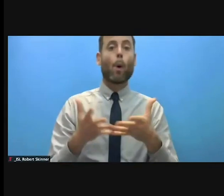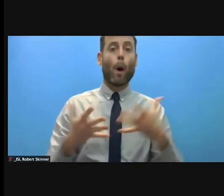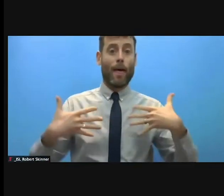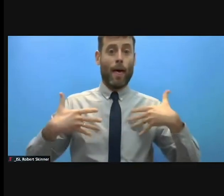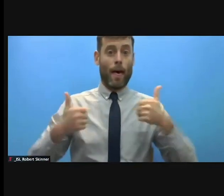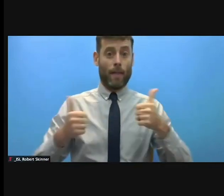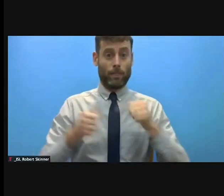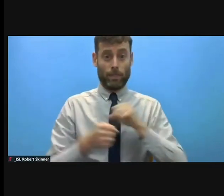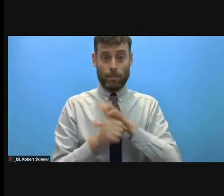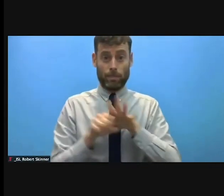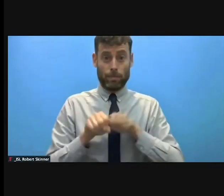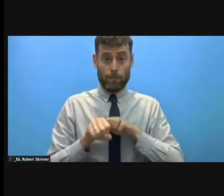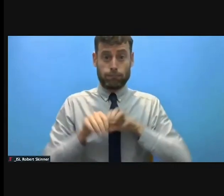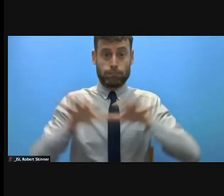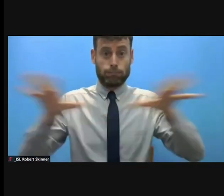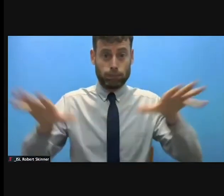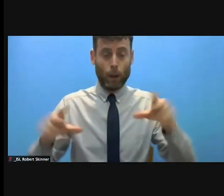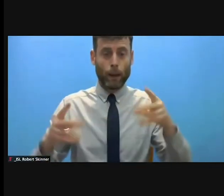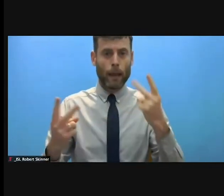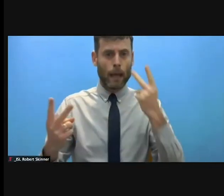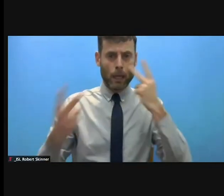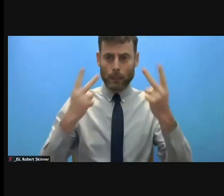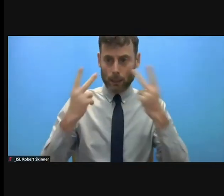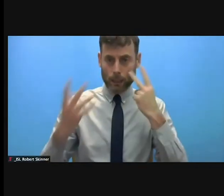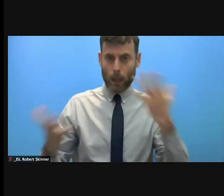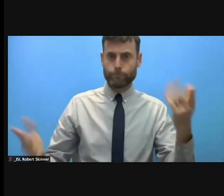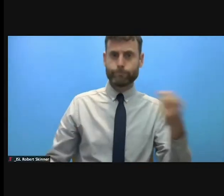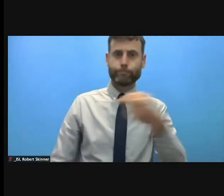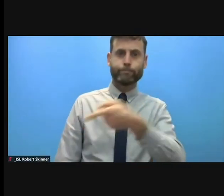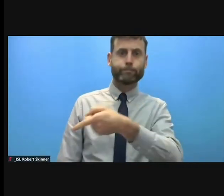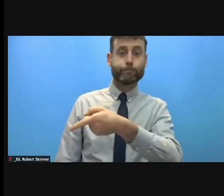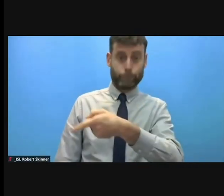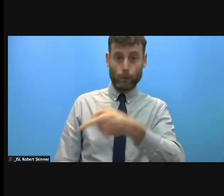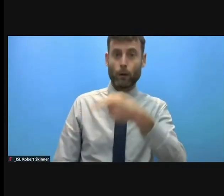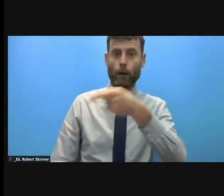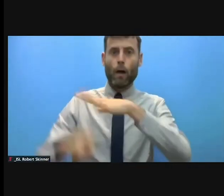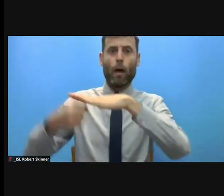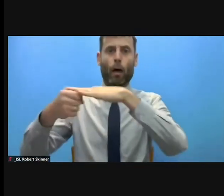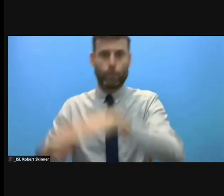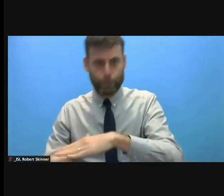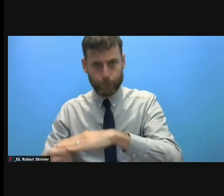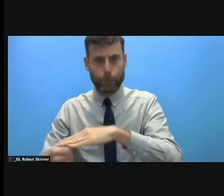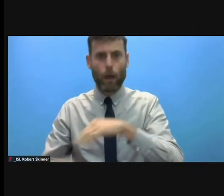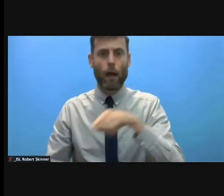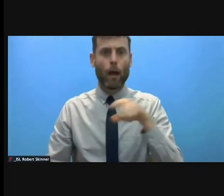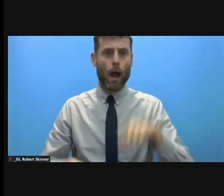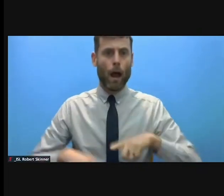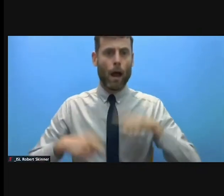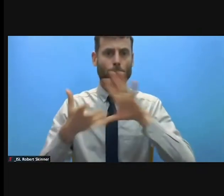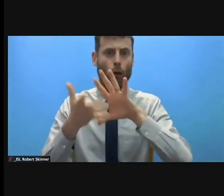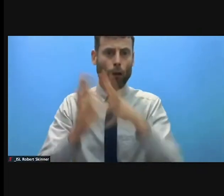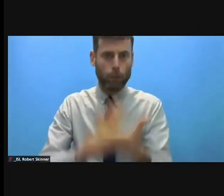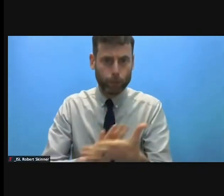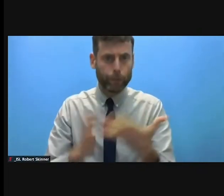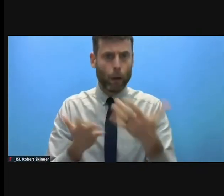magnifying glass for highlighting protection challenges and at the same time dramatic amplifier